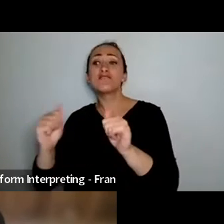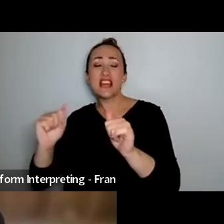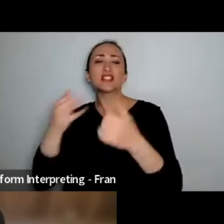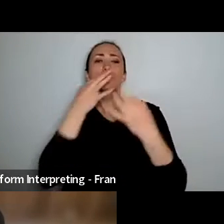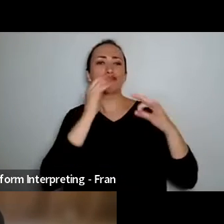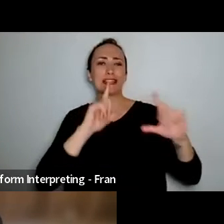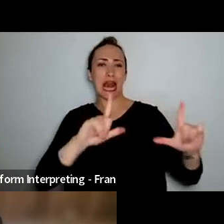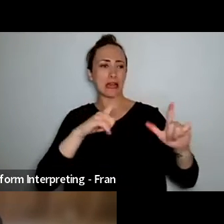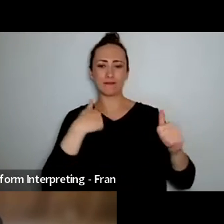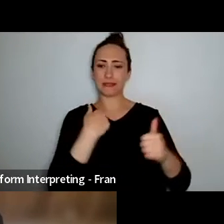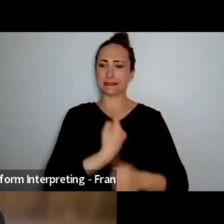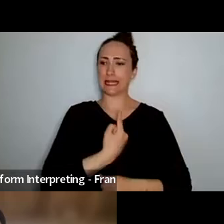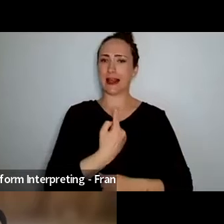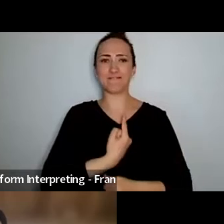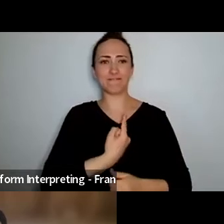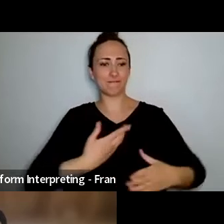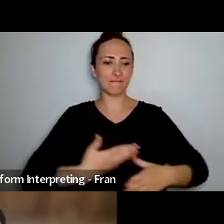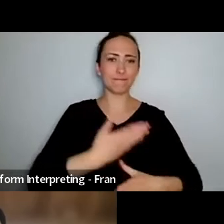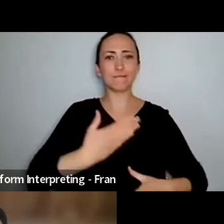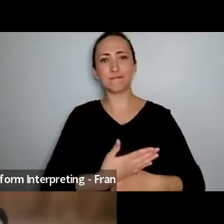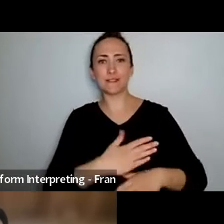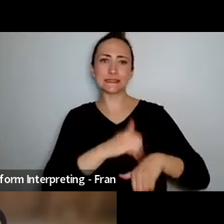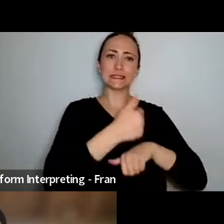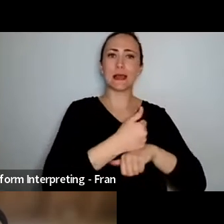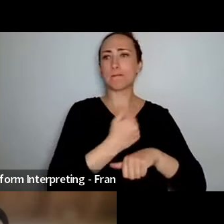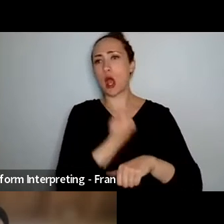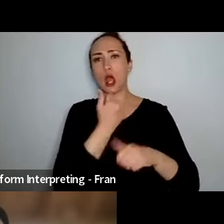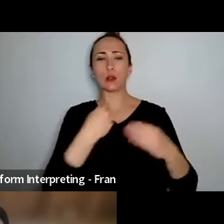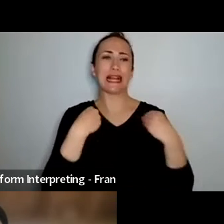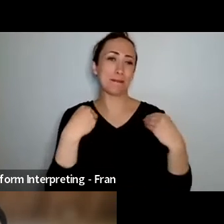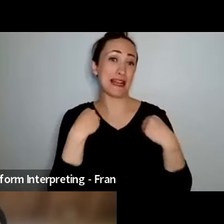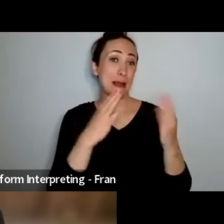and create my own work as a choreographer with my own company Marc Brew Company and